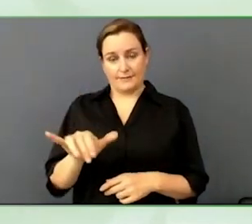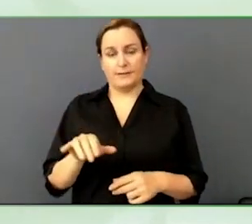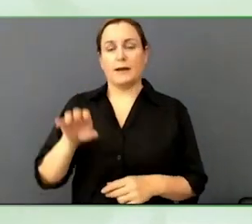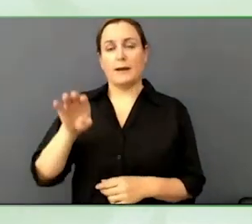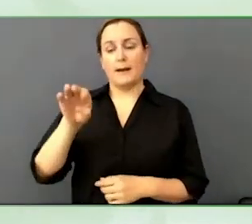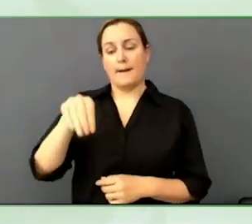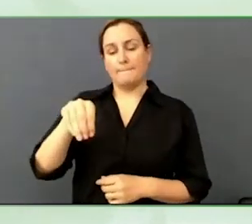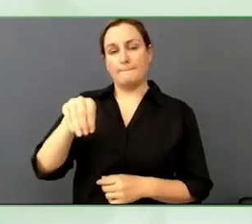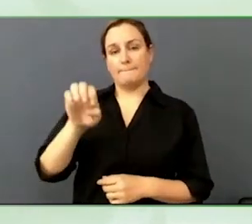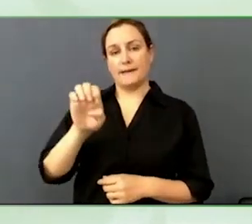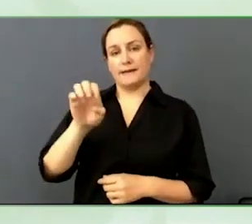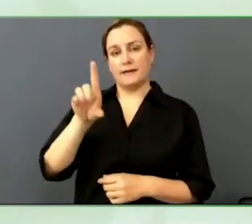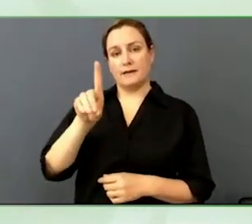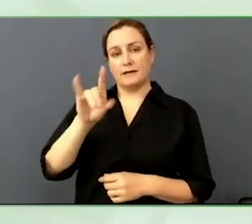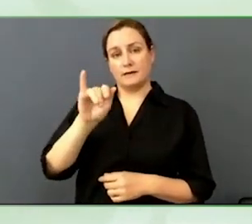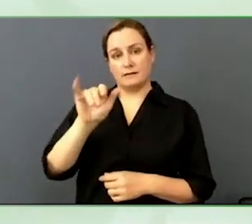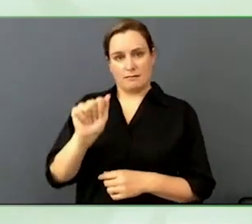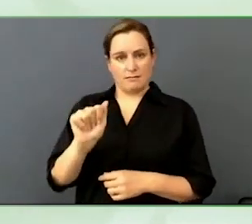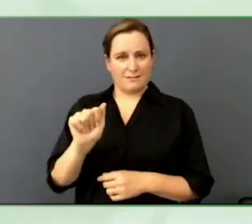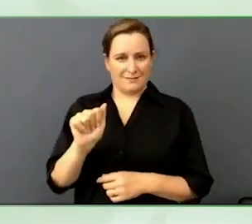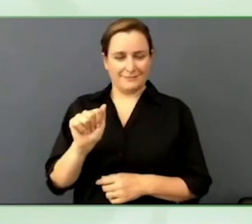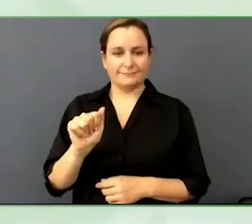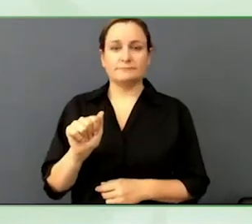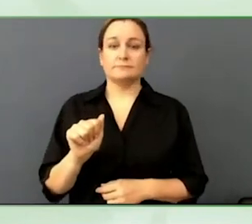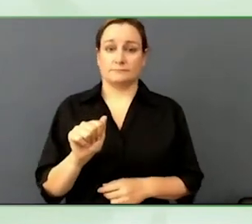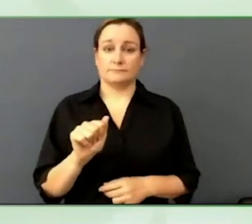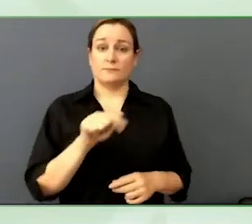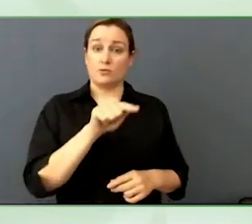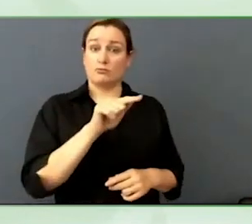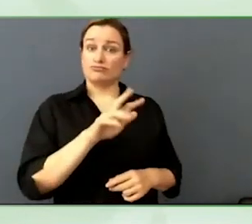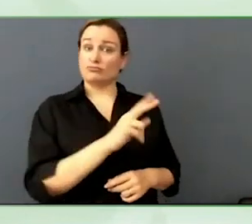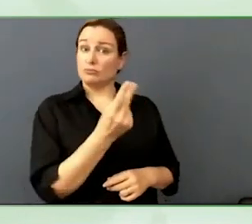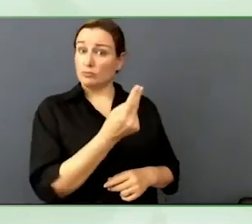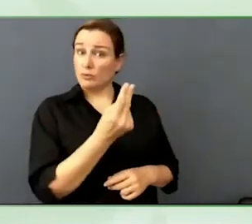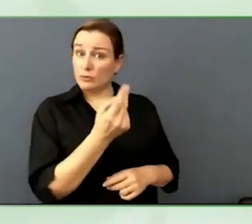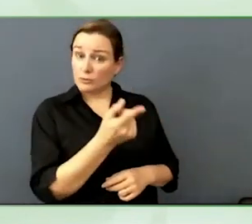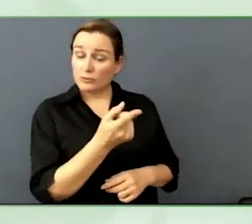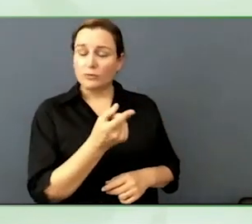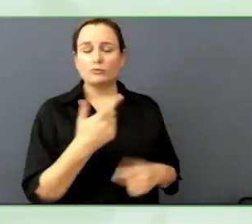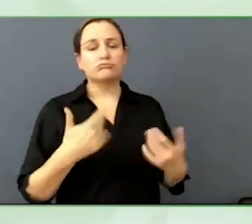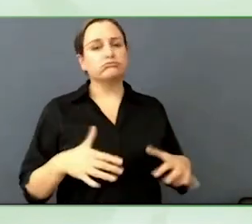it is that it is so important that as we continue to either develop